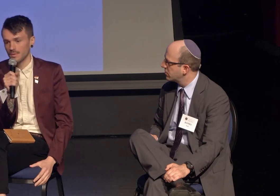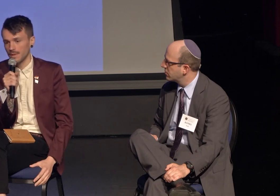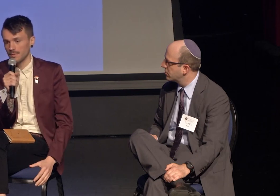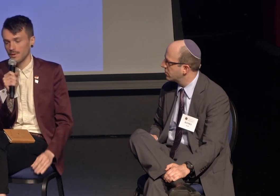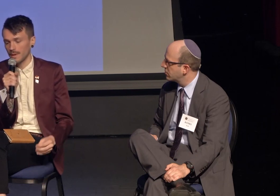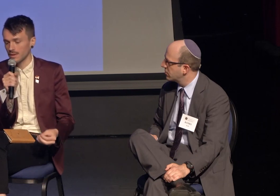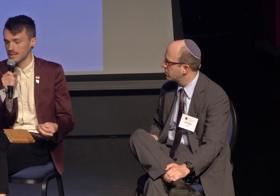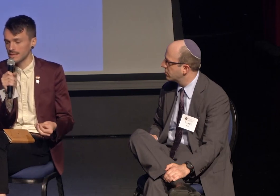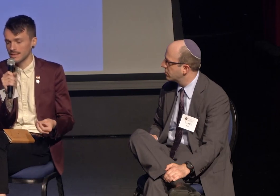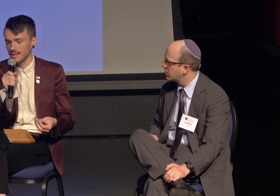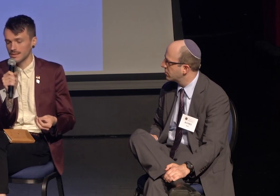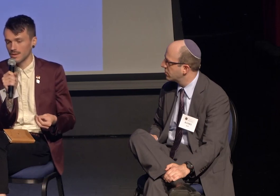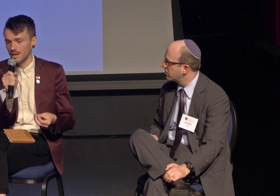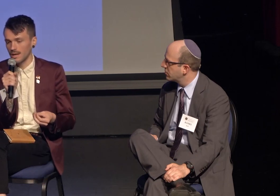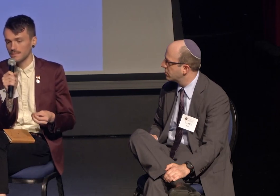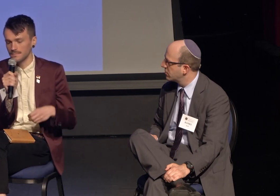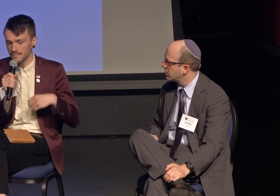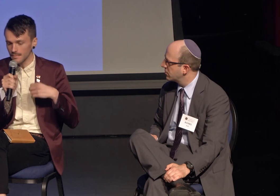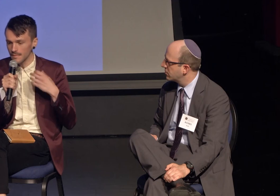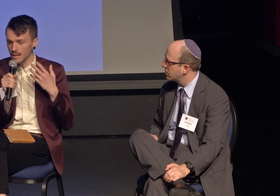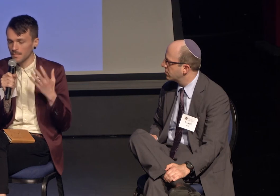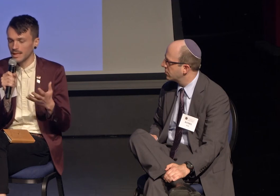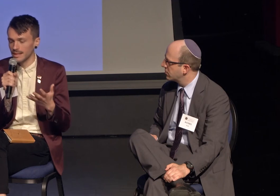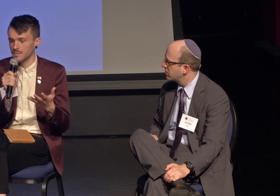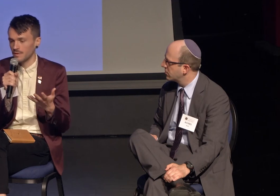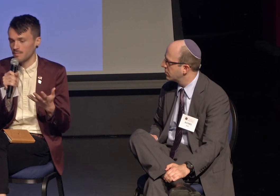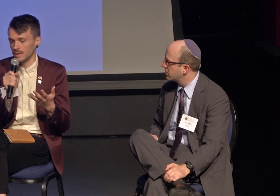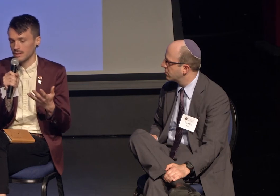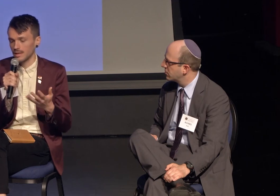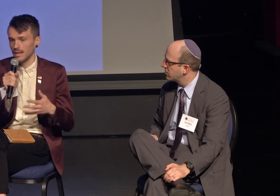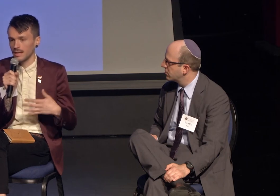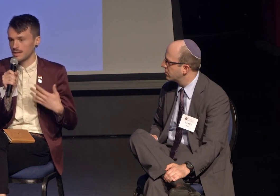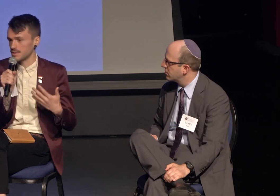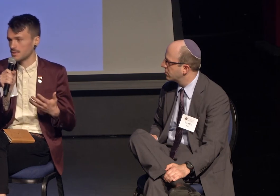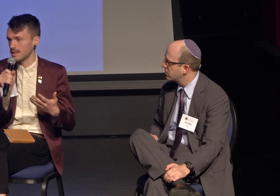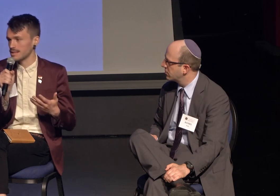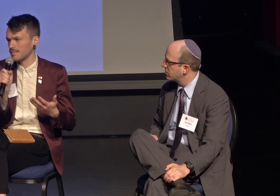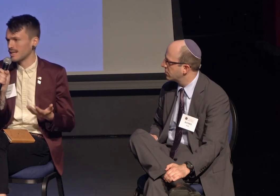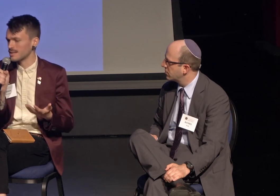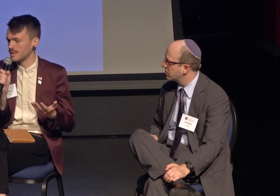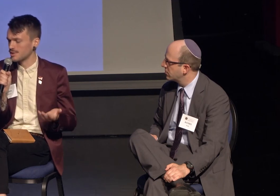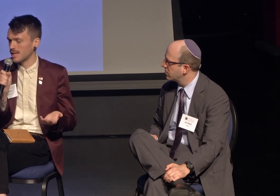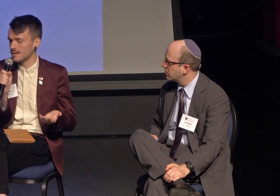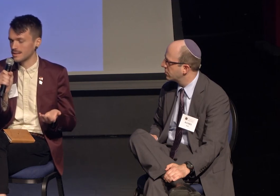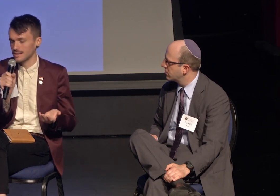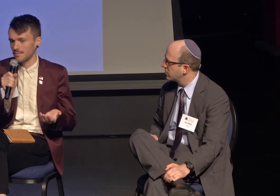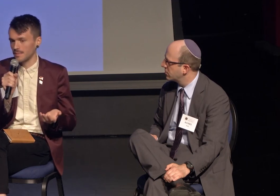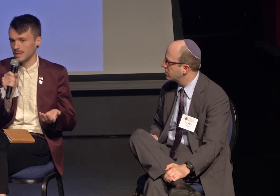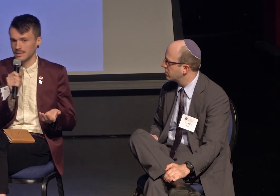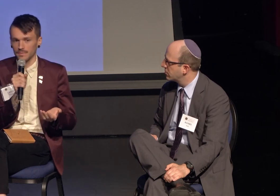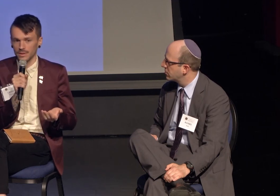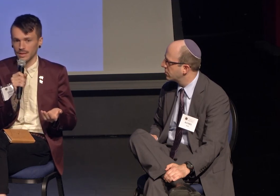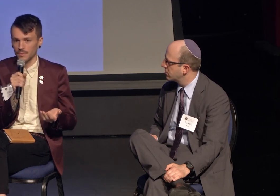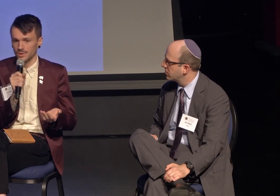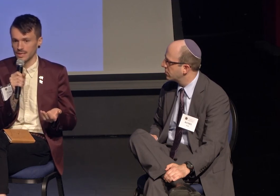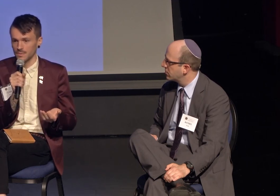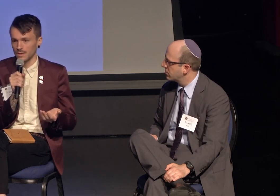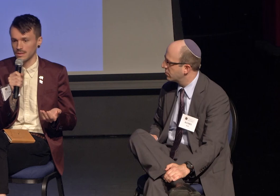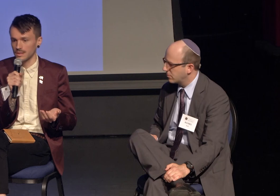with people about these things that are so hard because we built this trust and because we share this commitment to building a more just world.